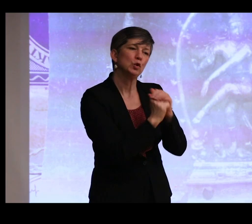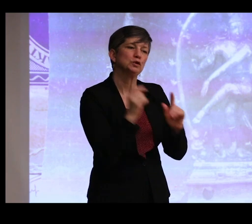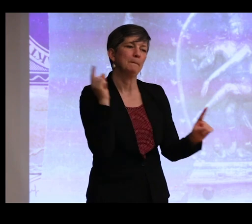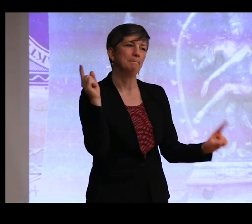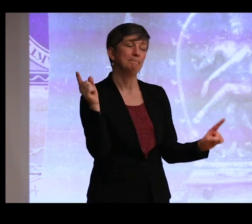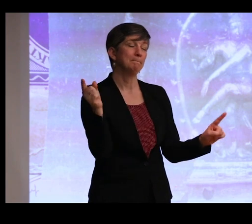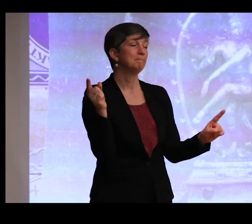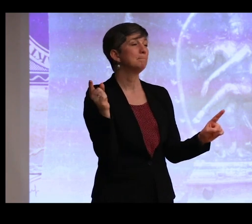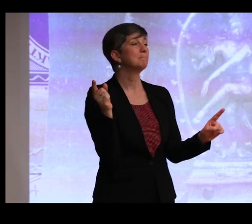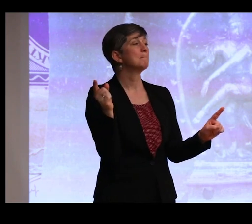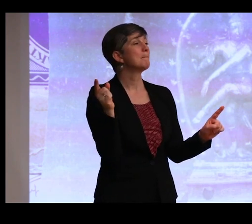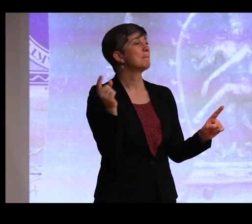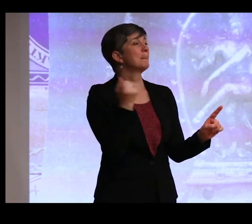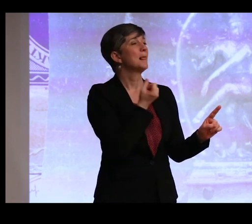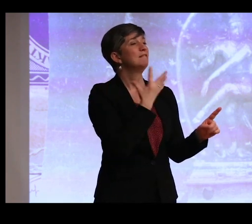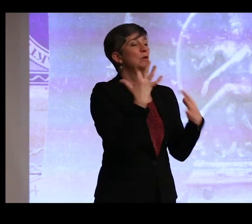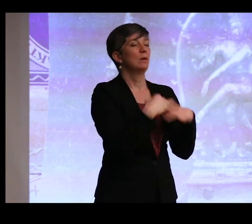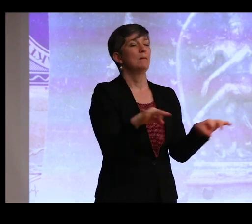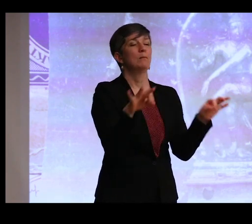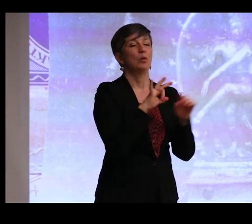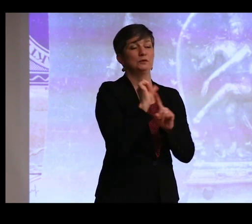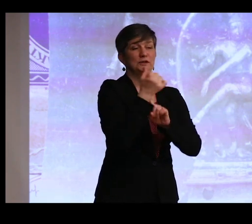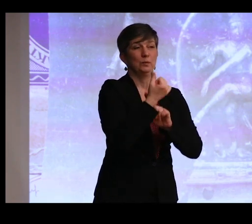in a few important situations, in particular,